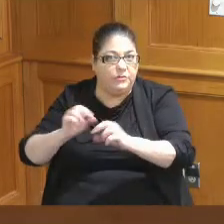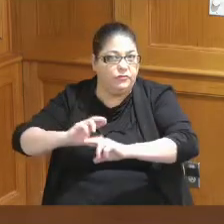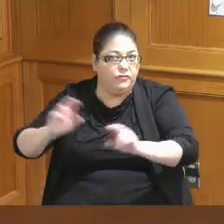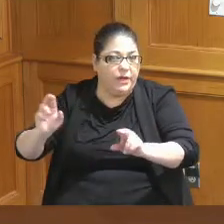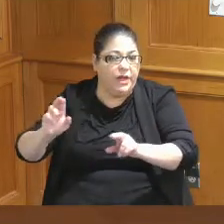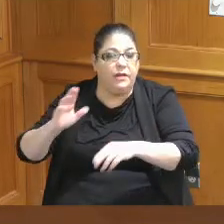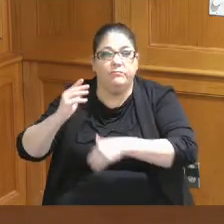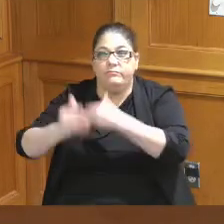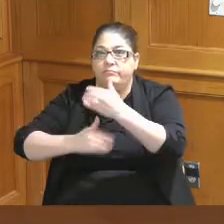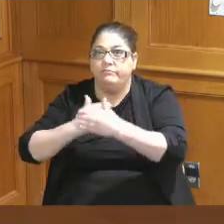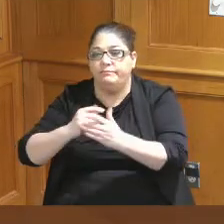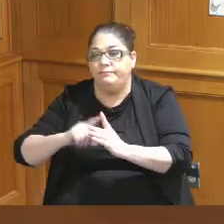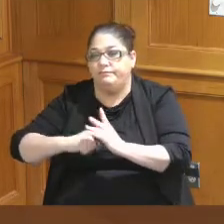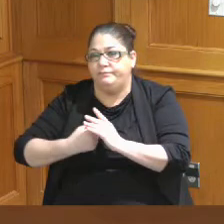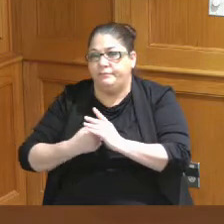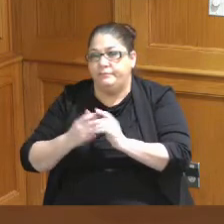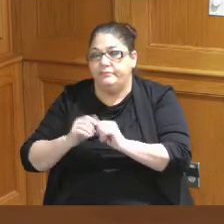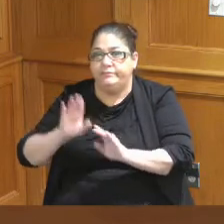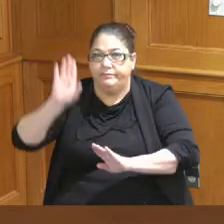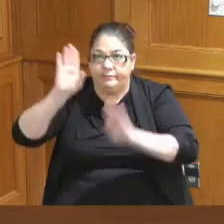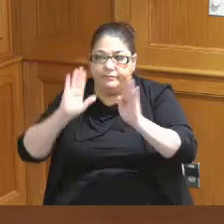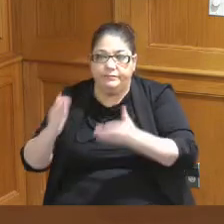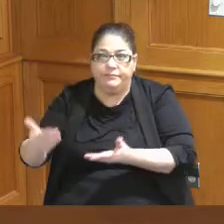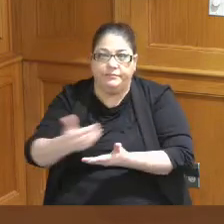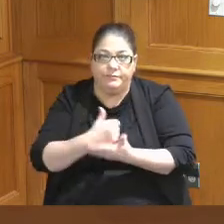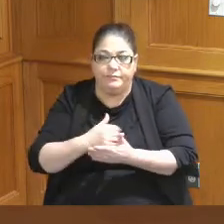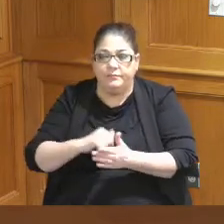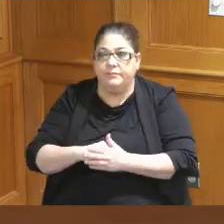we can start to get proposals in on that there's also a development agreement